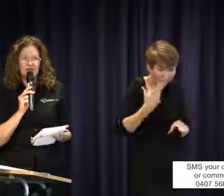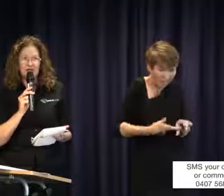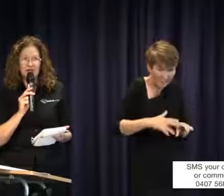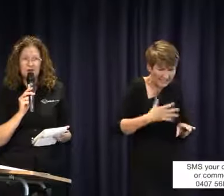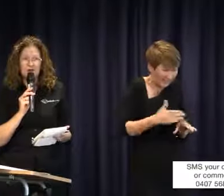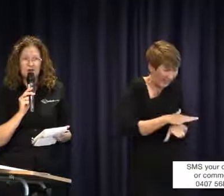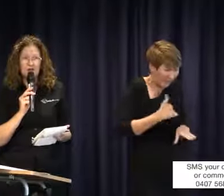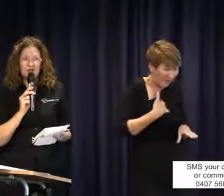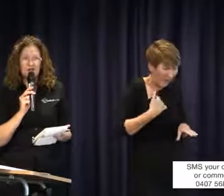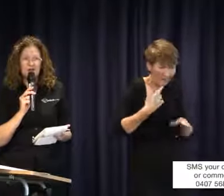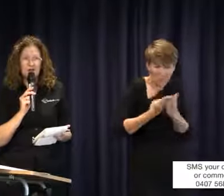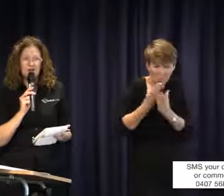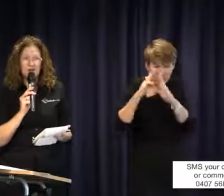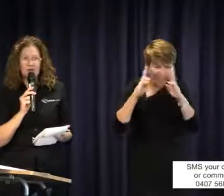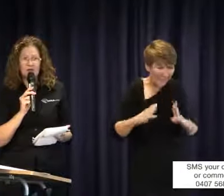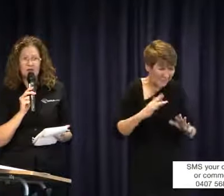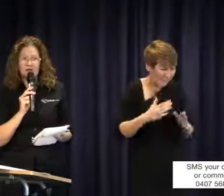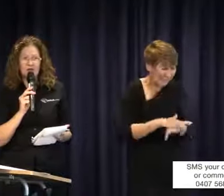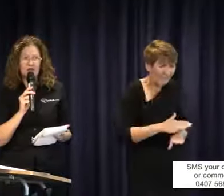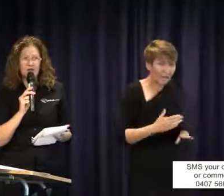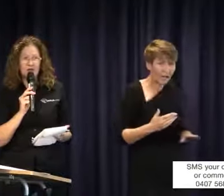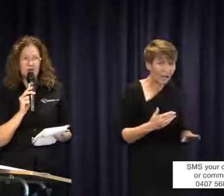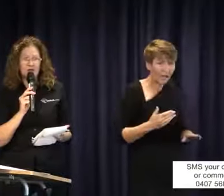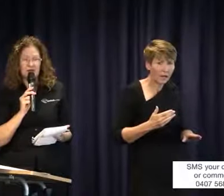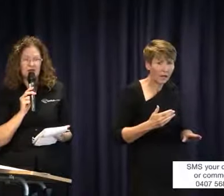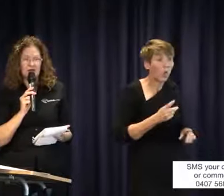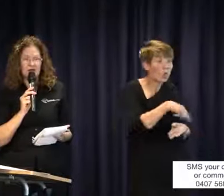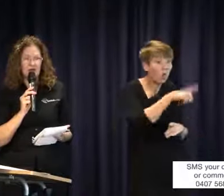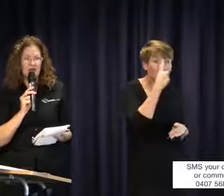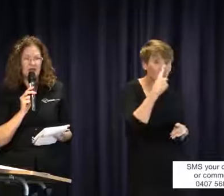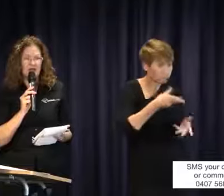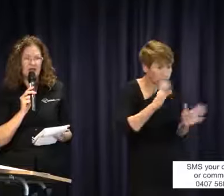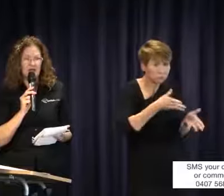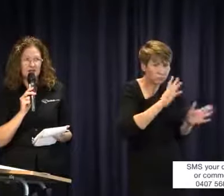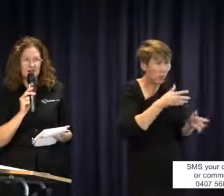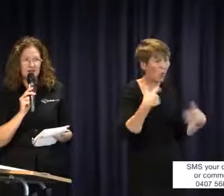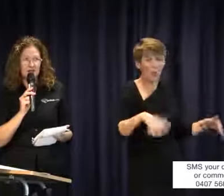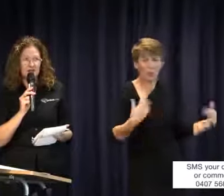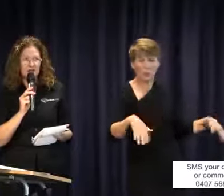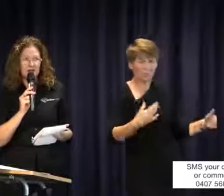not going to do it. The ones that do do it are the most amazing individuals that I have